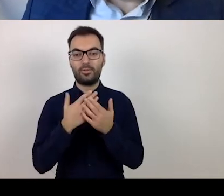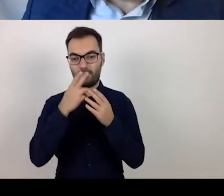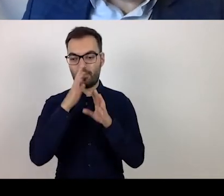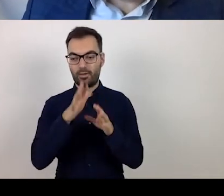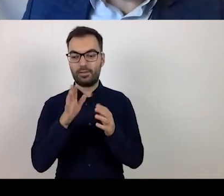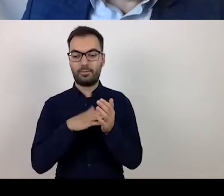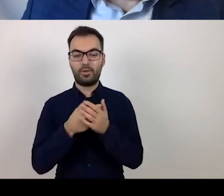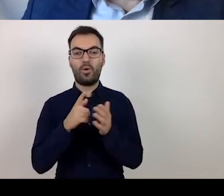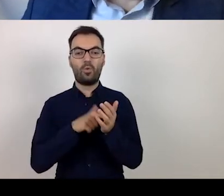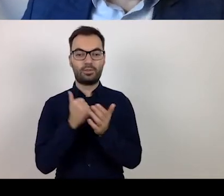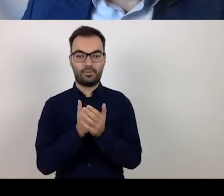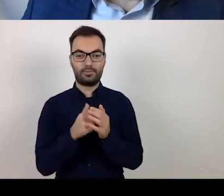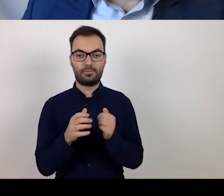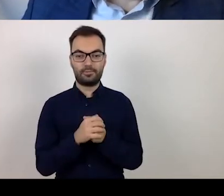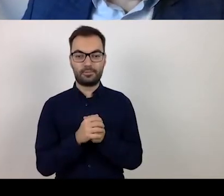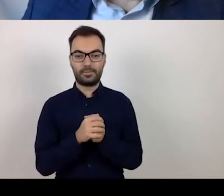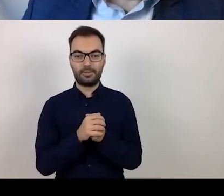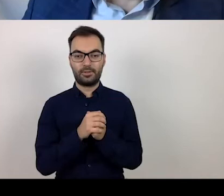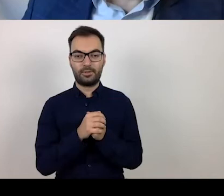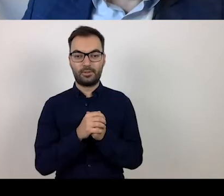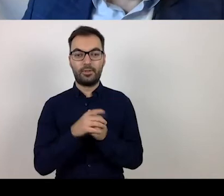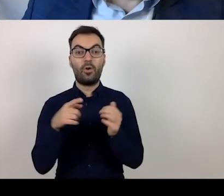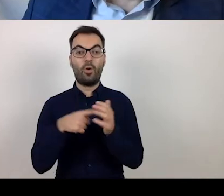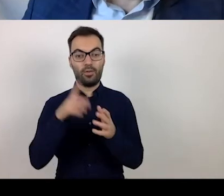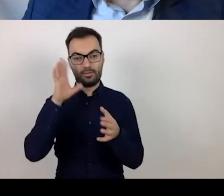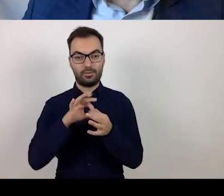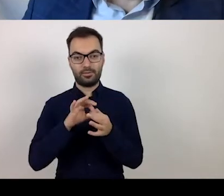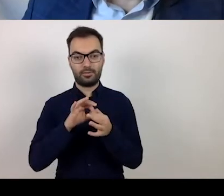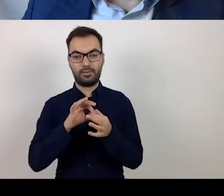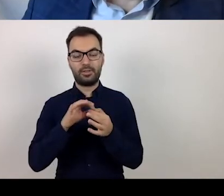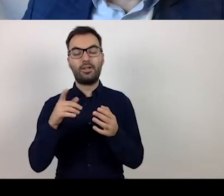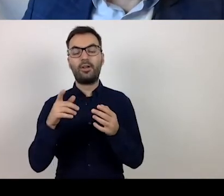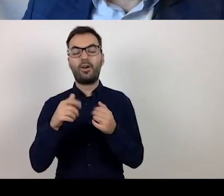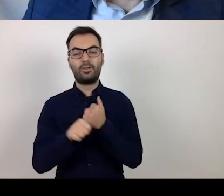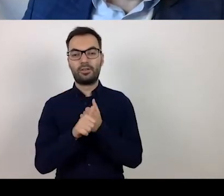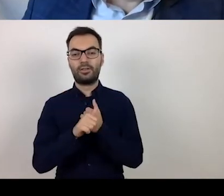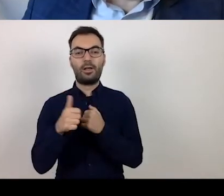such as the law, refer to the period of time from February 1st.